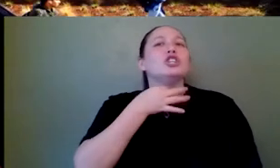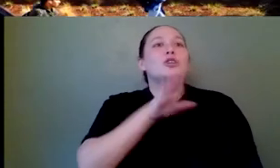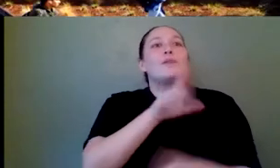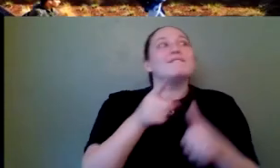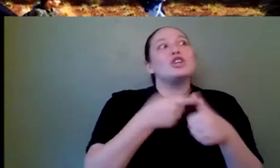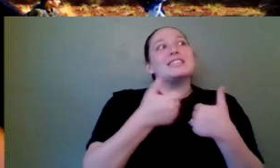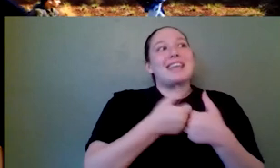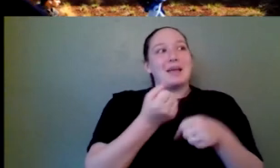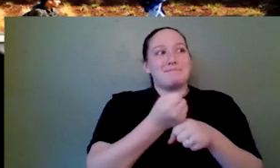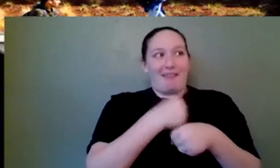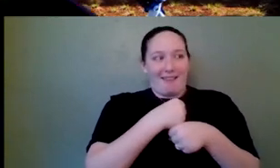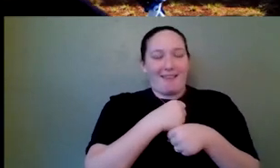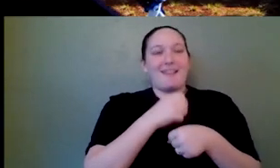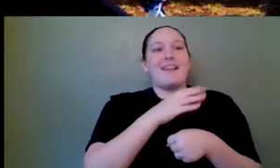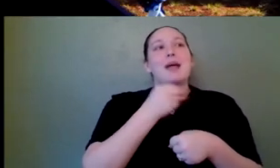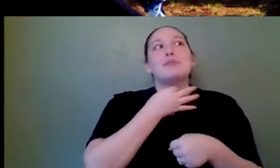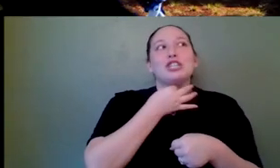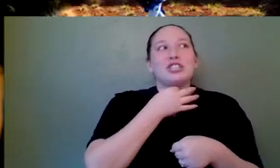were you when you made it and what was it the game